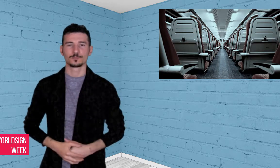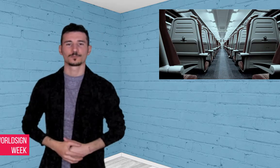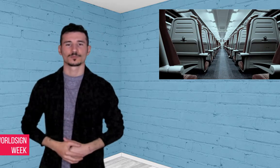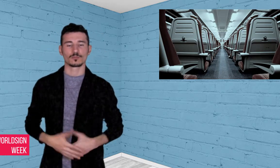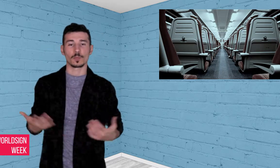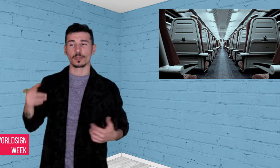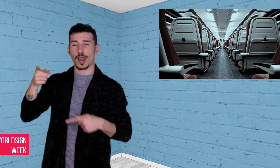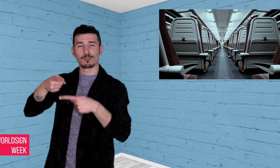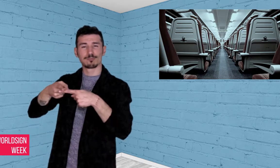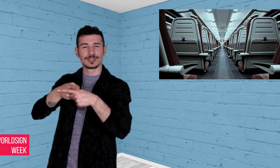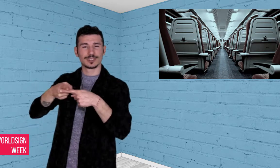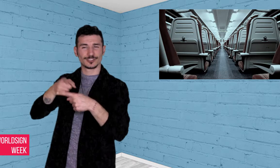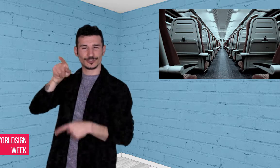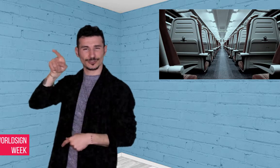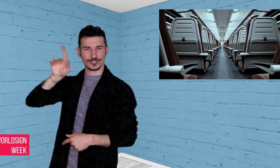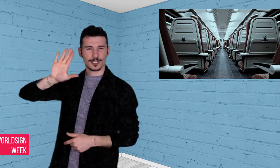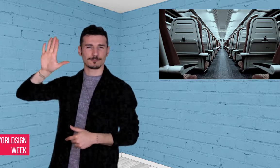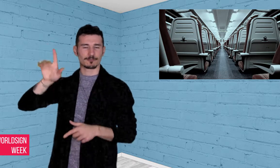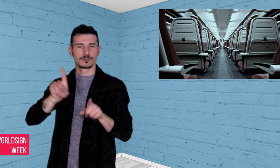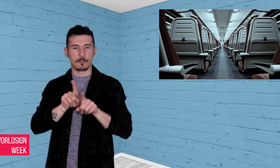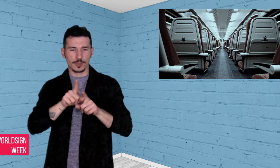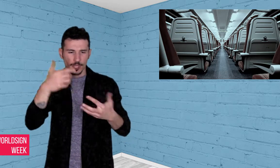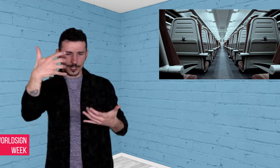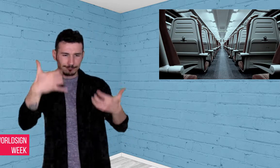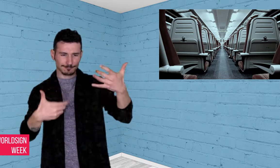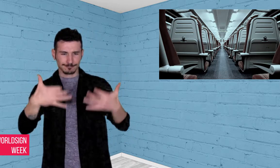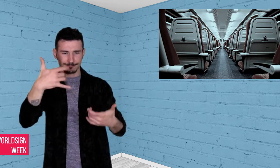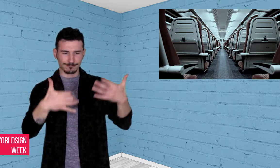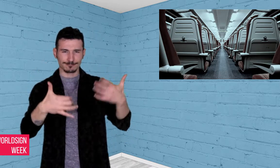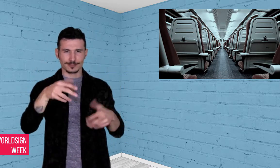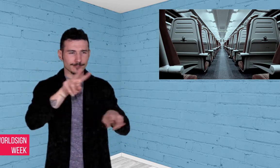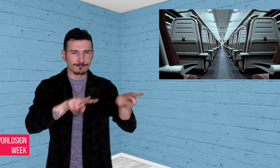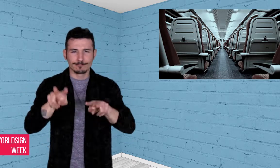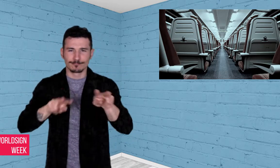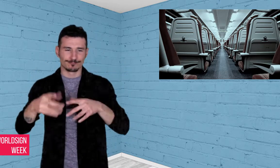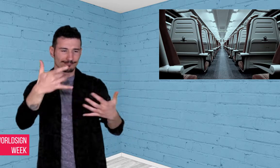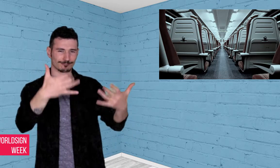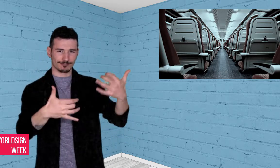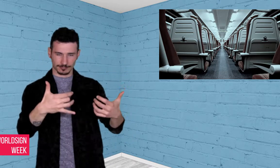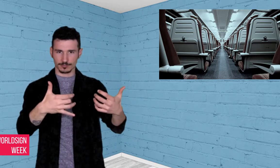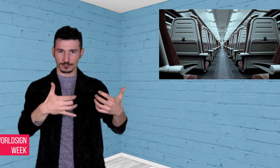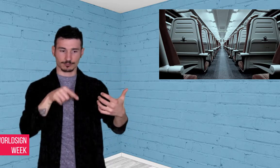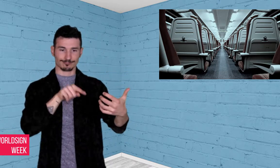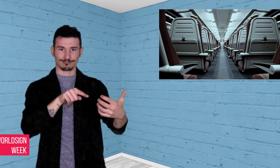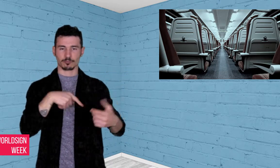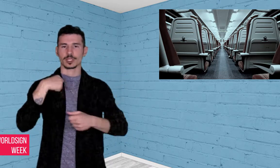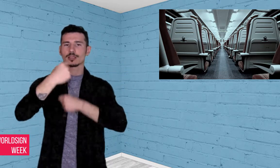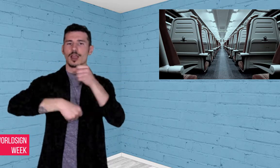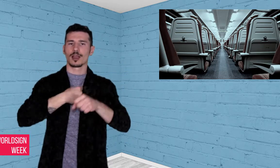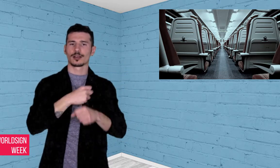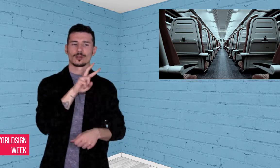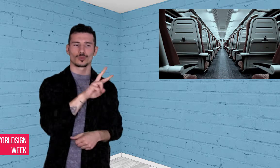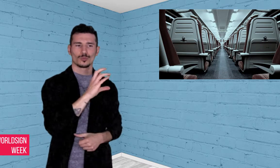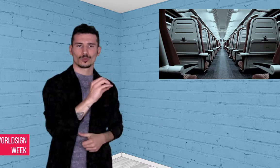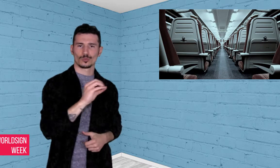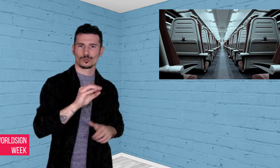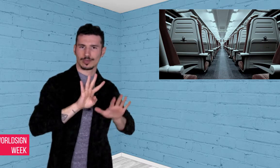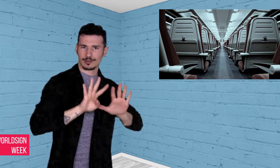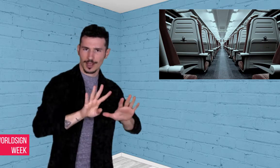hearing women. They think they assaulted the girl because ‘she was deaf’. A British crime survey report in 2009-2010 demonstrates that disabled